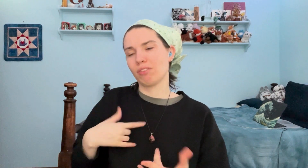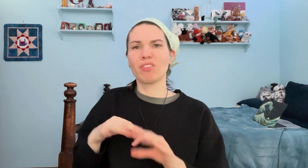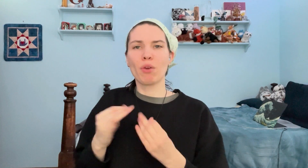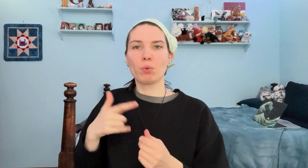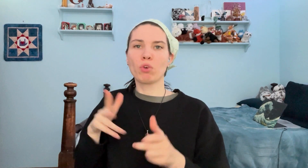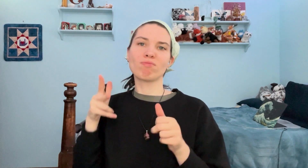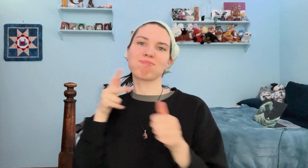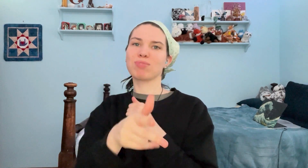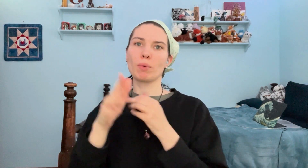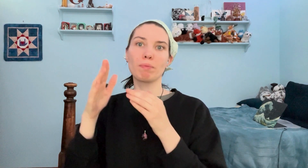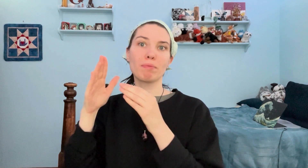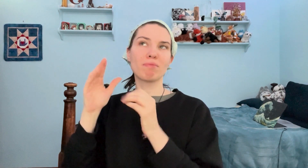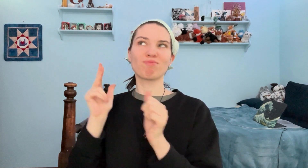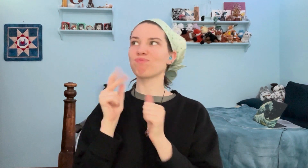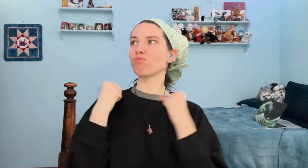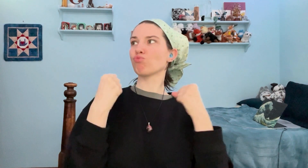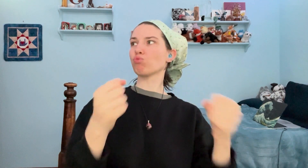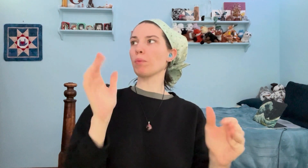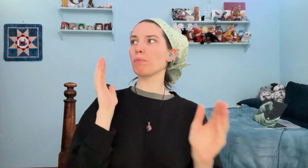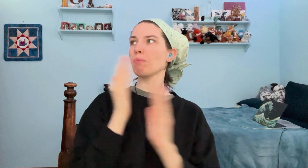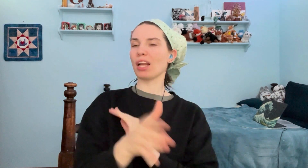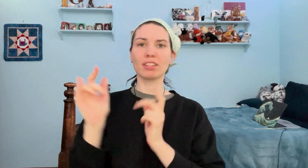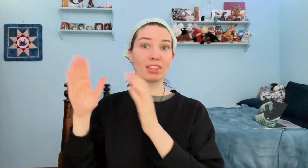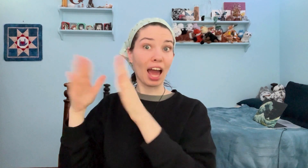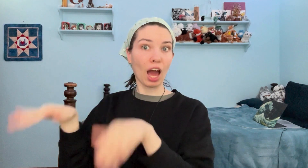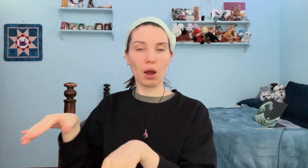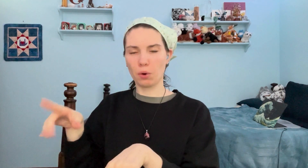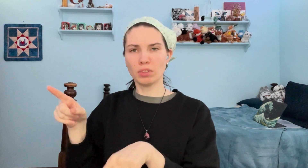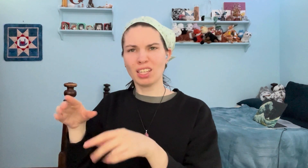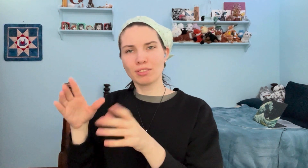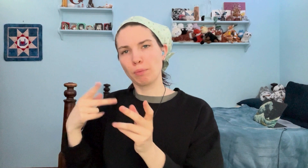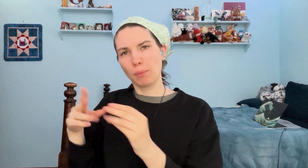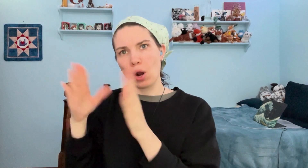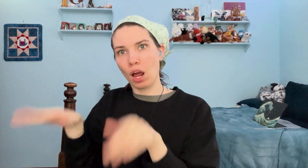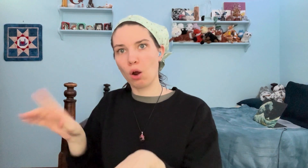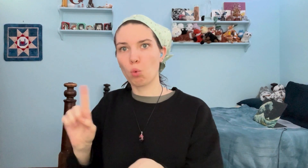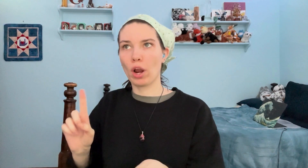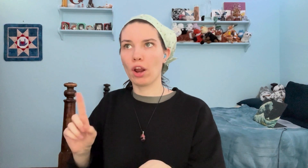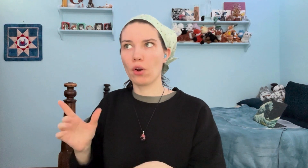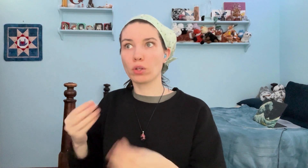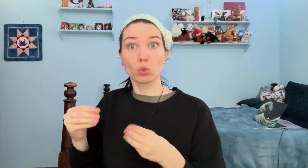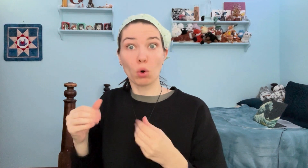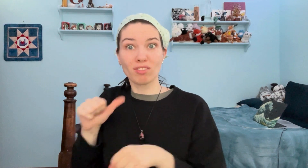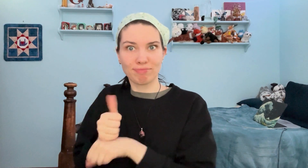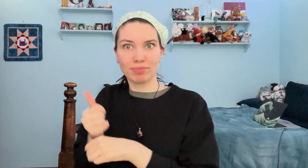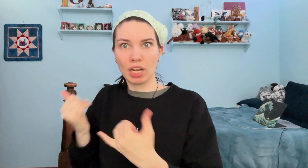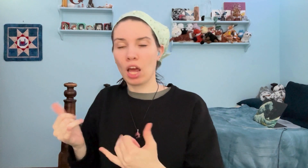My family would often drive past the house, the purple house where the store is based now.